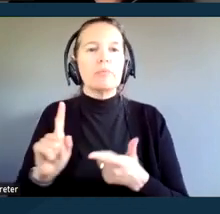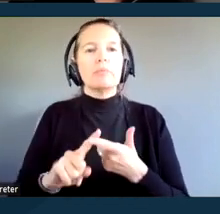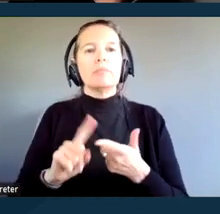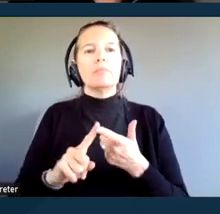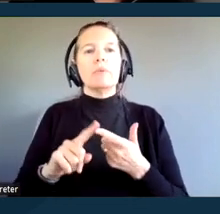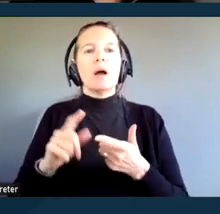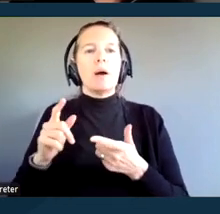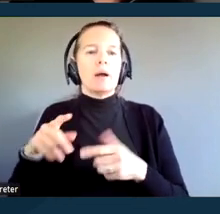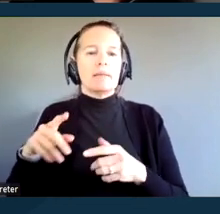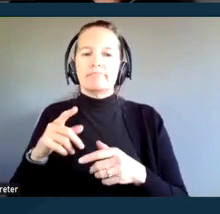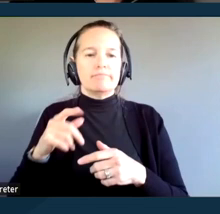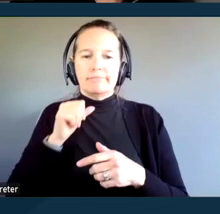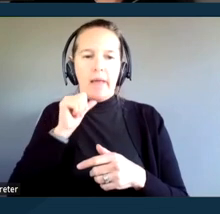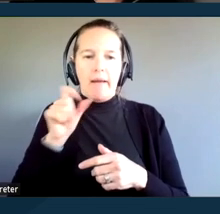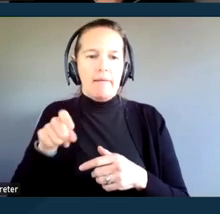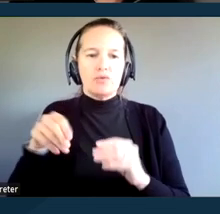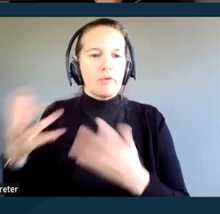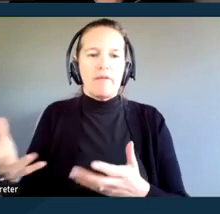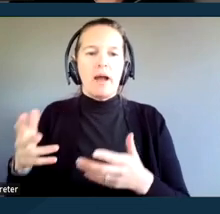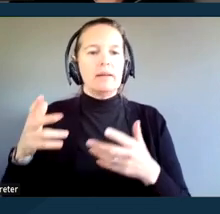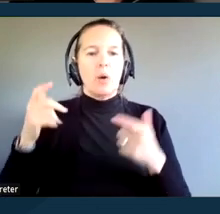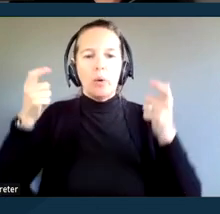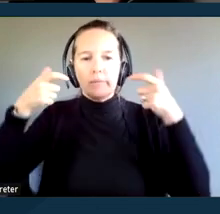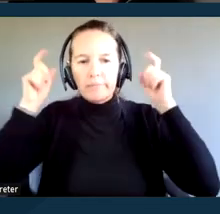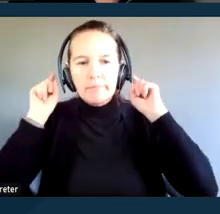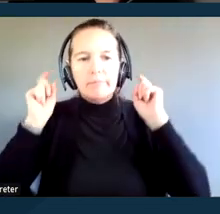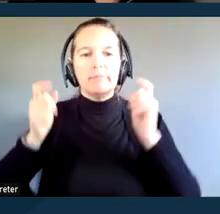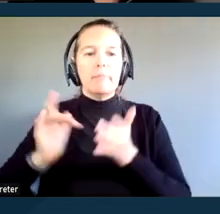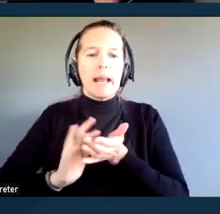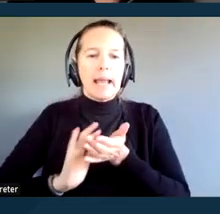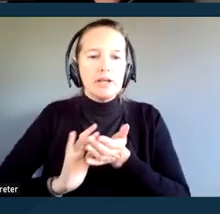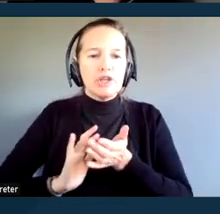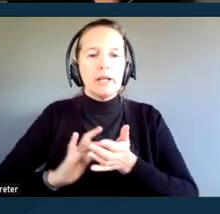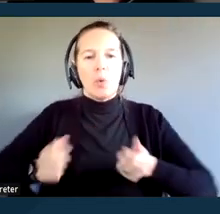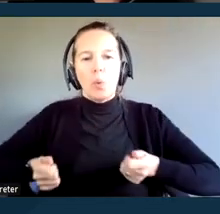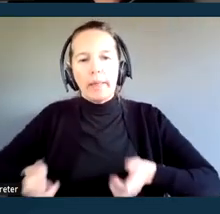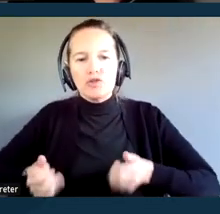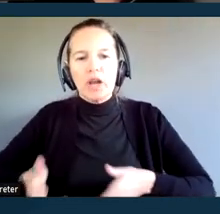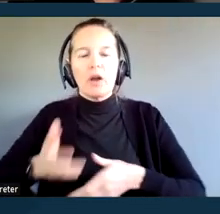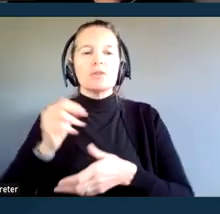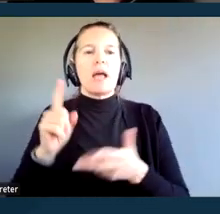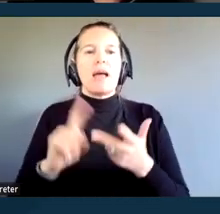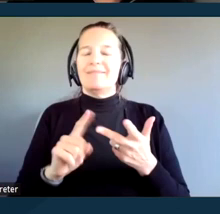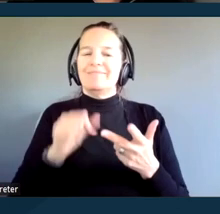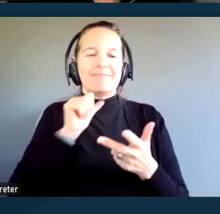medication, personalized wheelchairs. And it also does not include a free lawyer, legal advice,